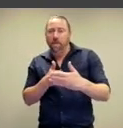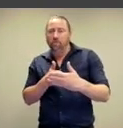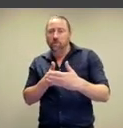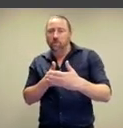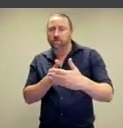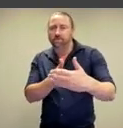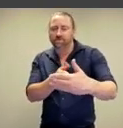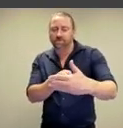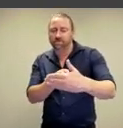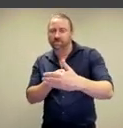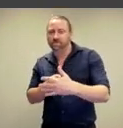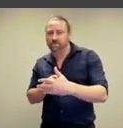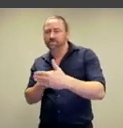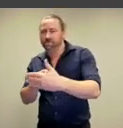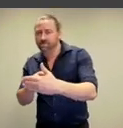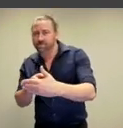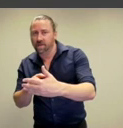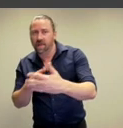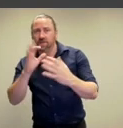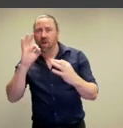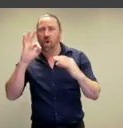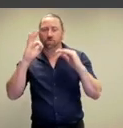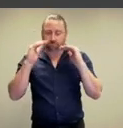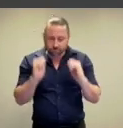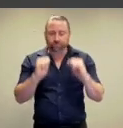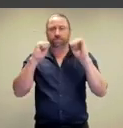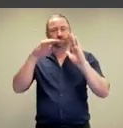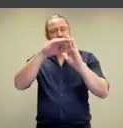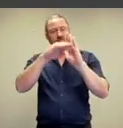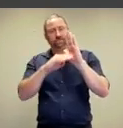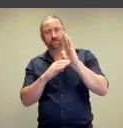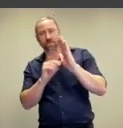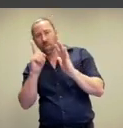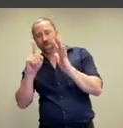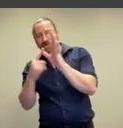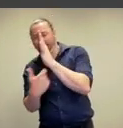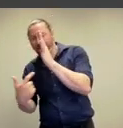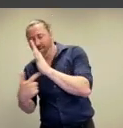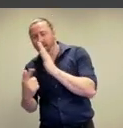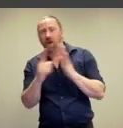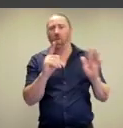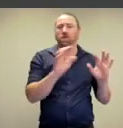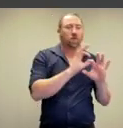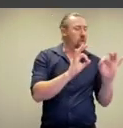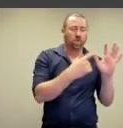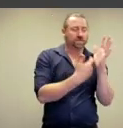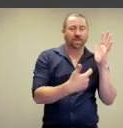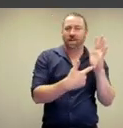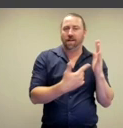shifting boundaries and inconsistencies